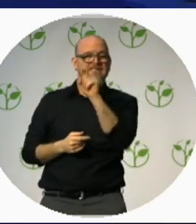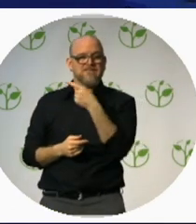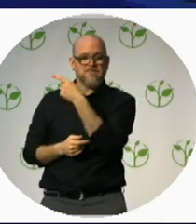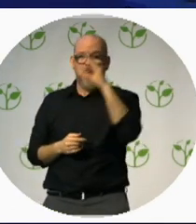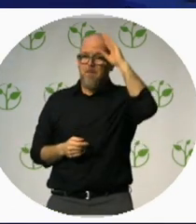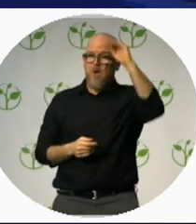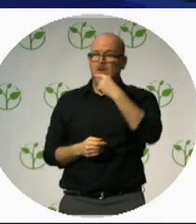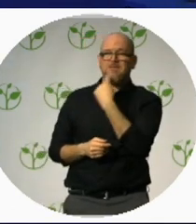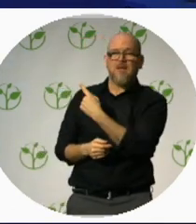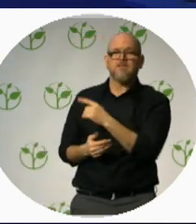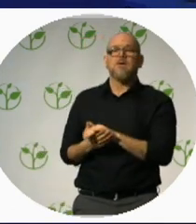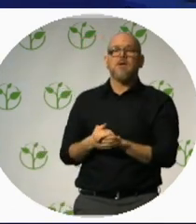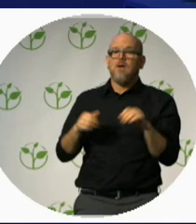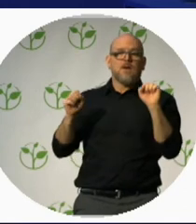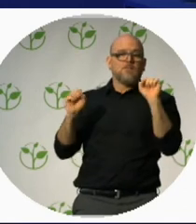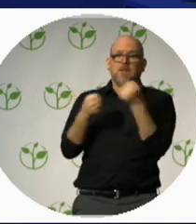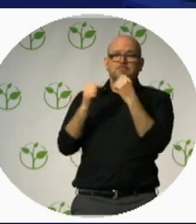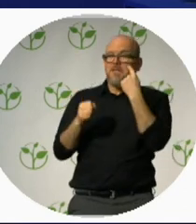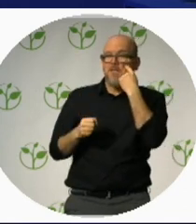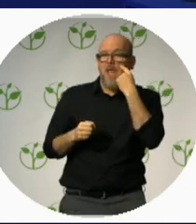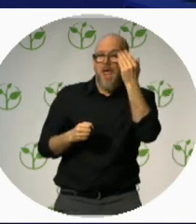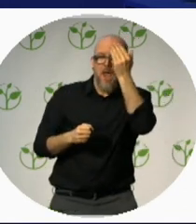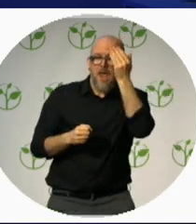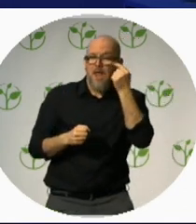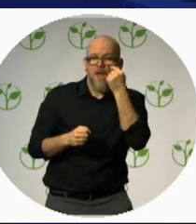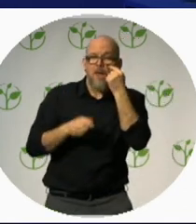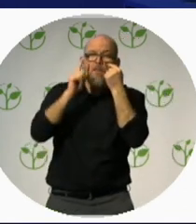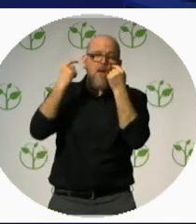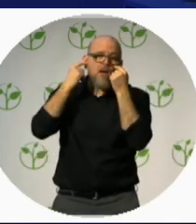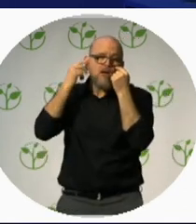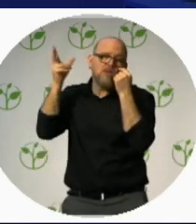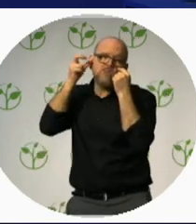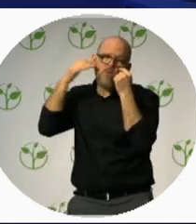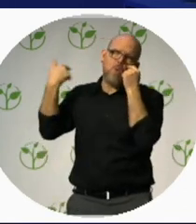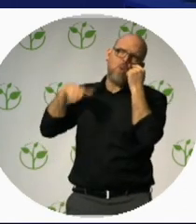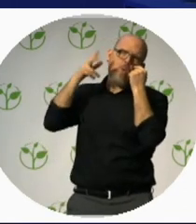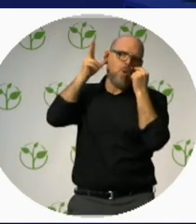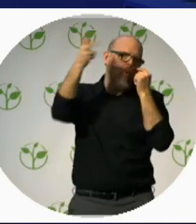Daniel Kish: Yes that is the same Juan at 12 years old.